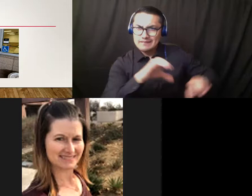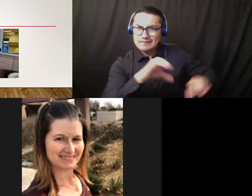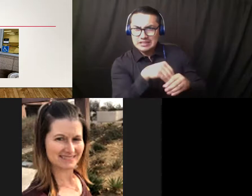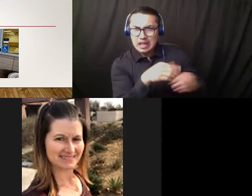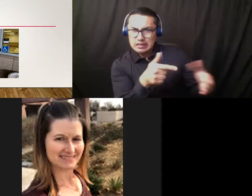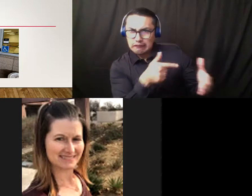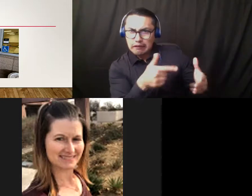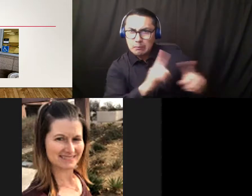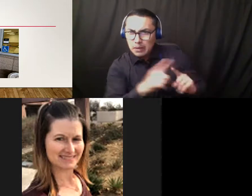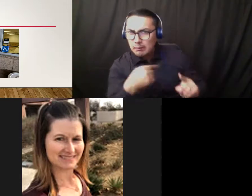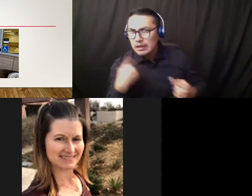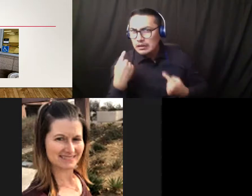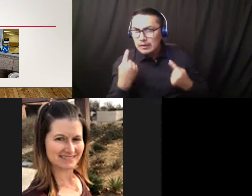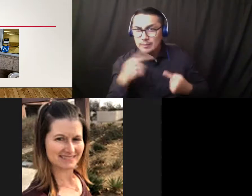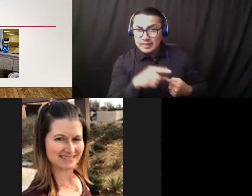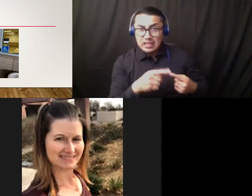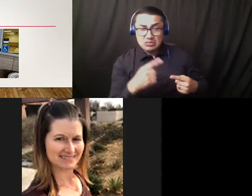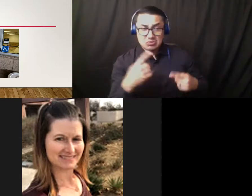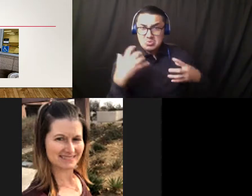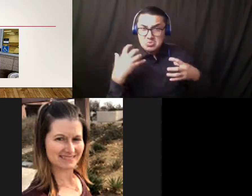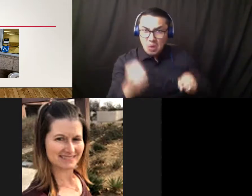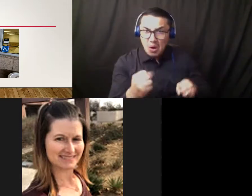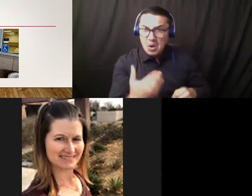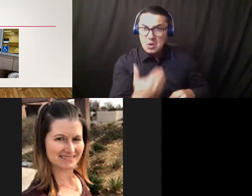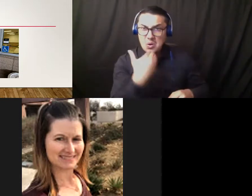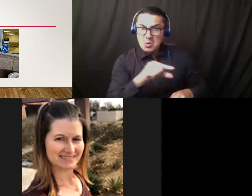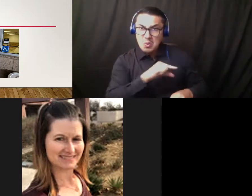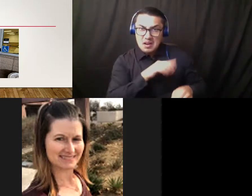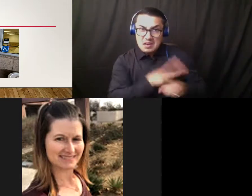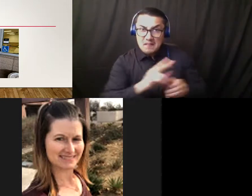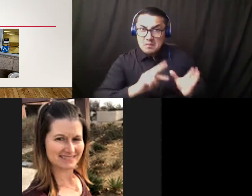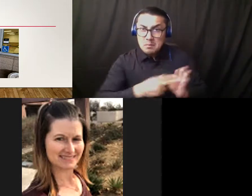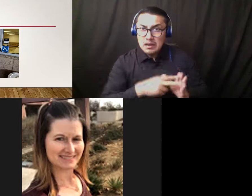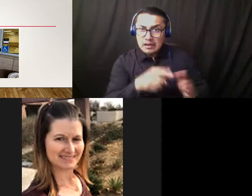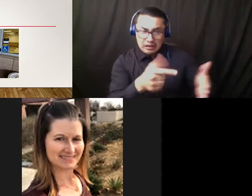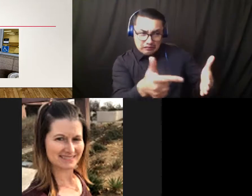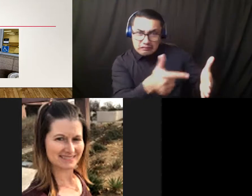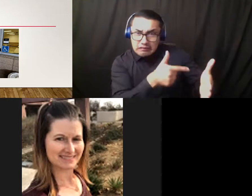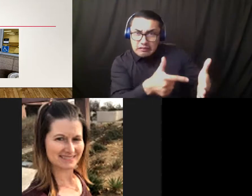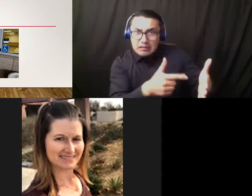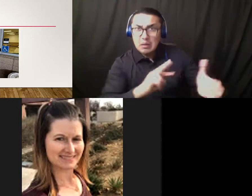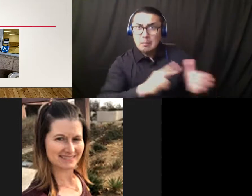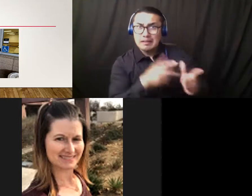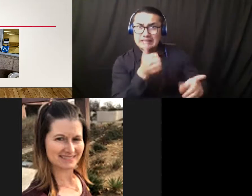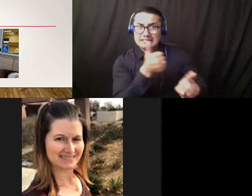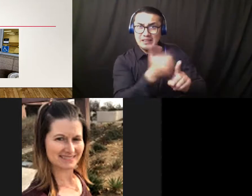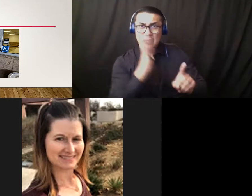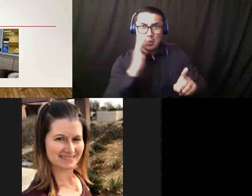are they strong to the point where he would need some type of like a respirator or